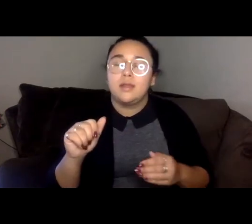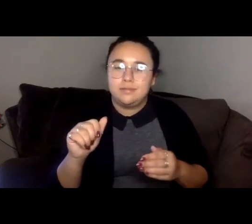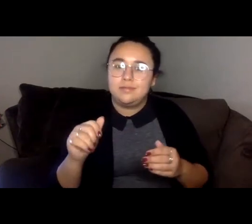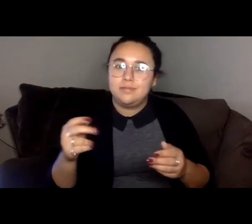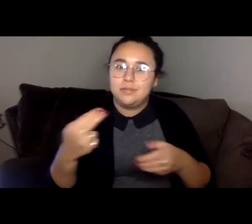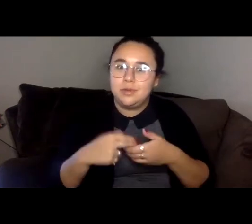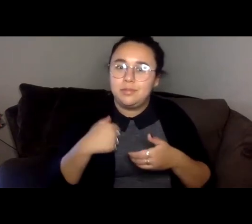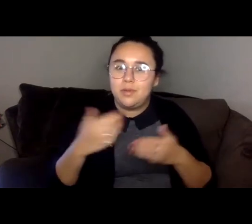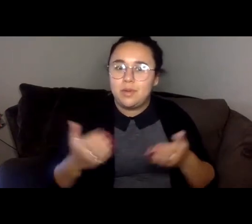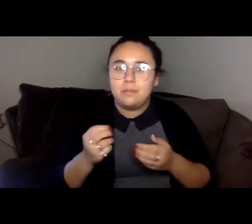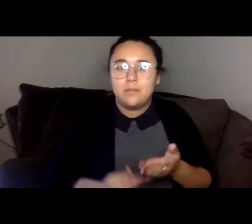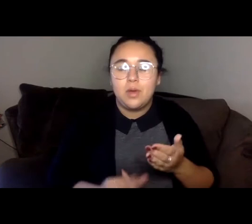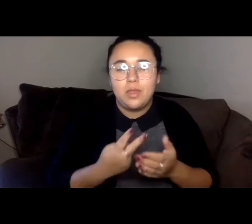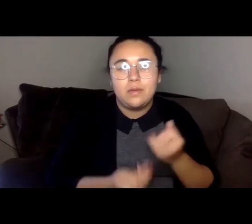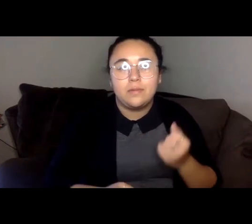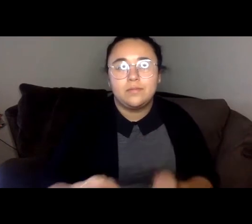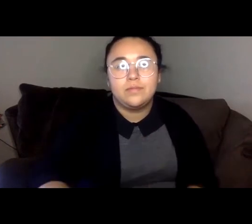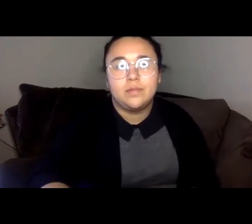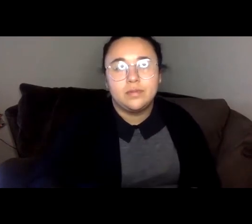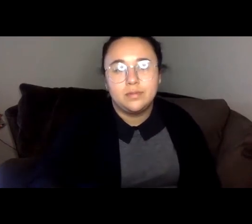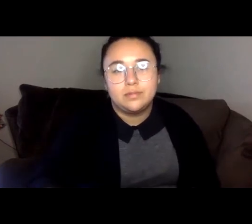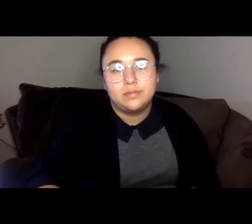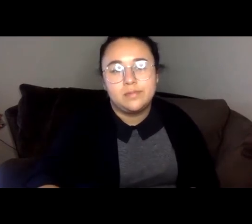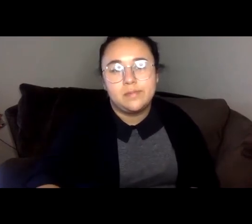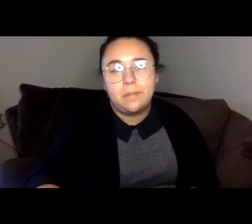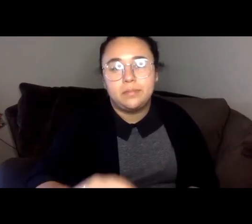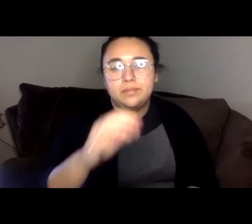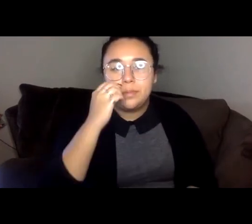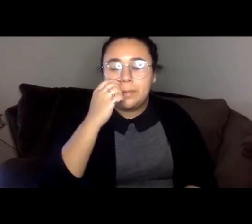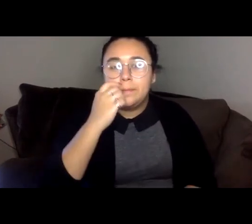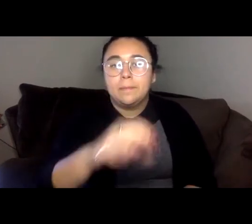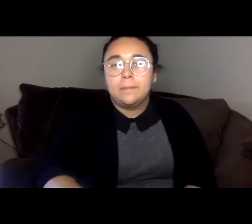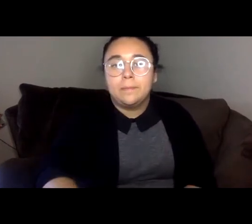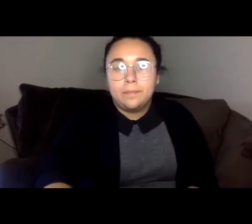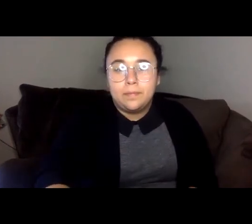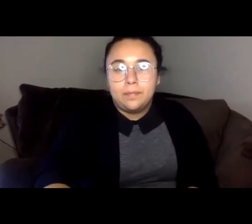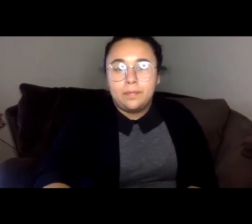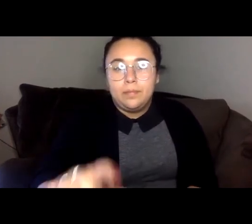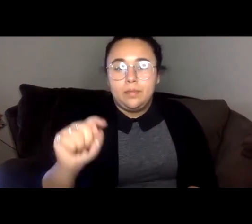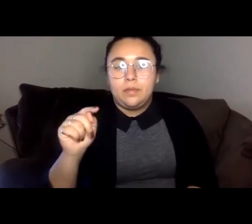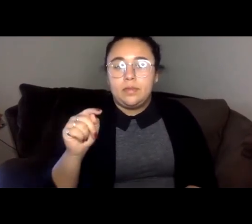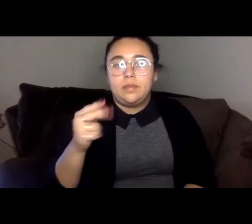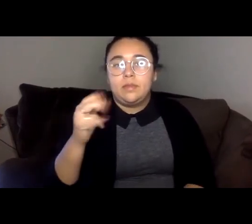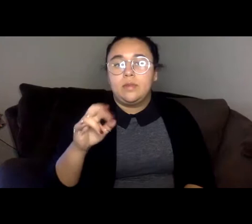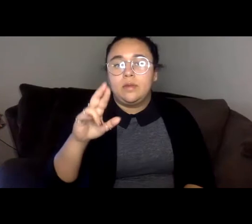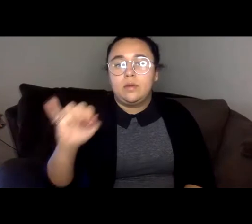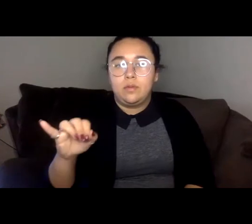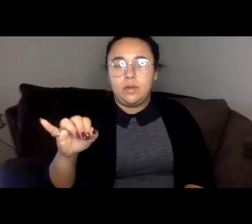theory, Neil German is the author of the end of peril the end of me at the end of strife,